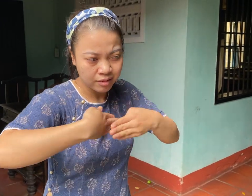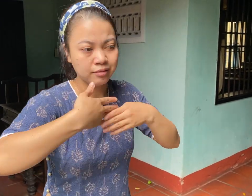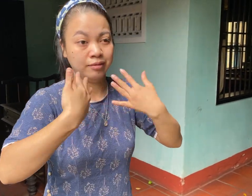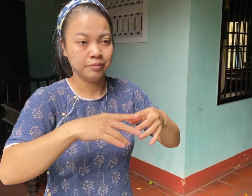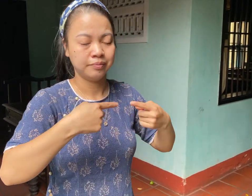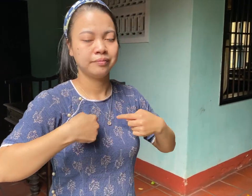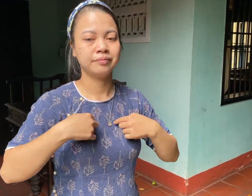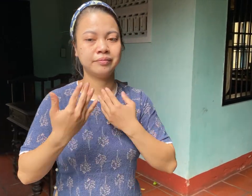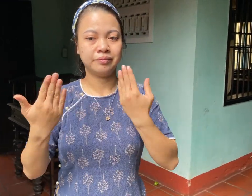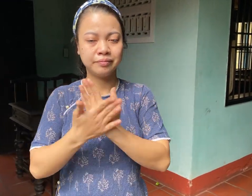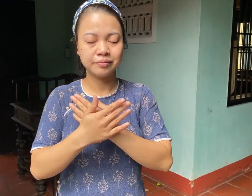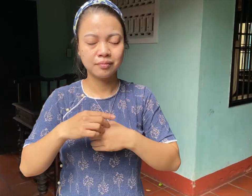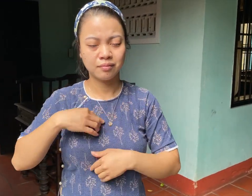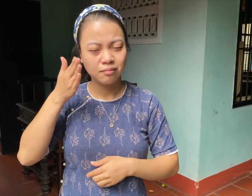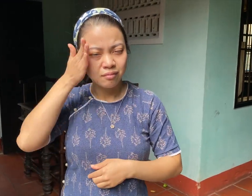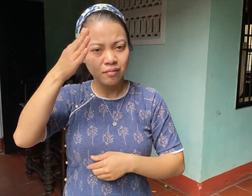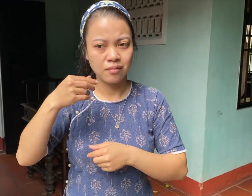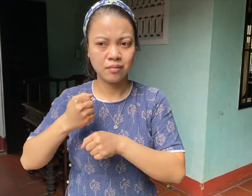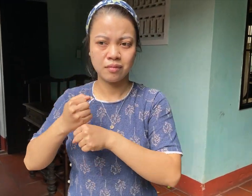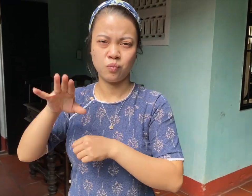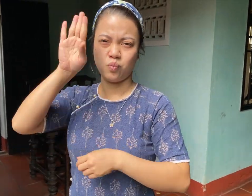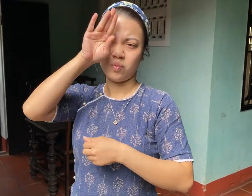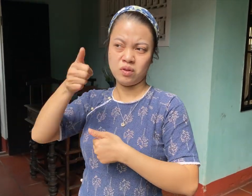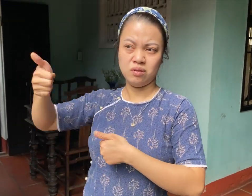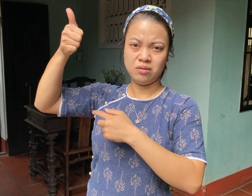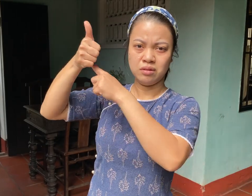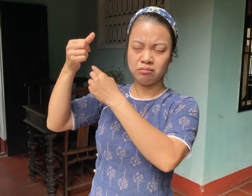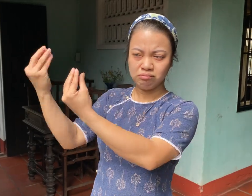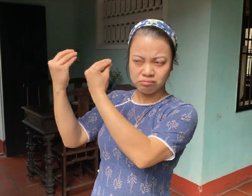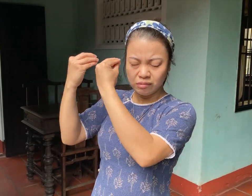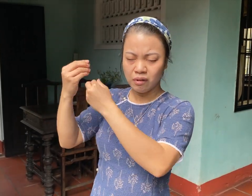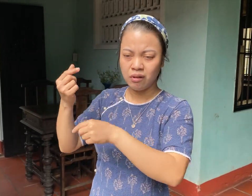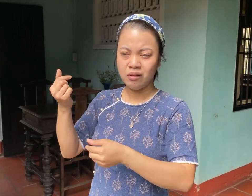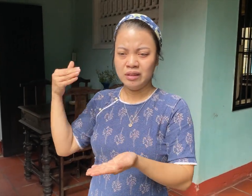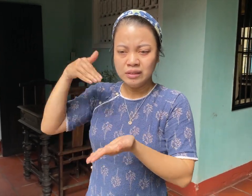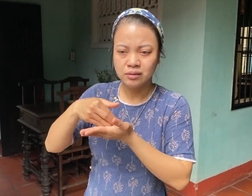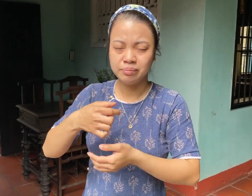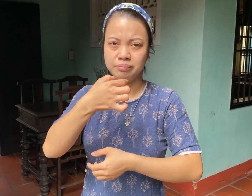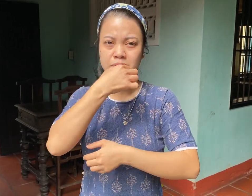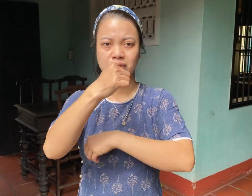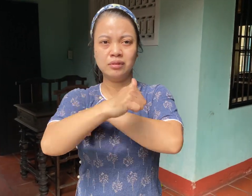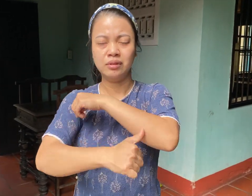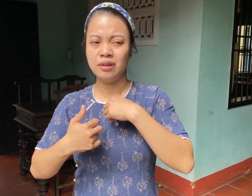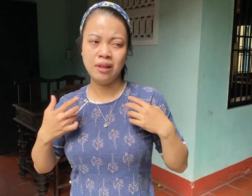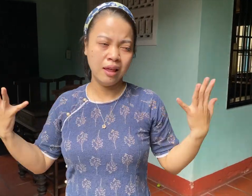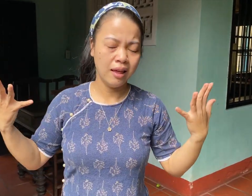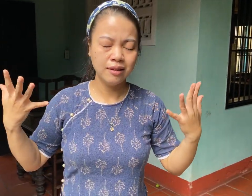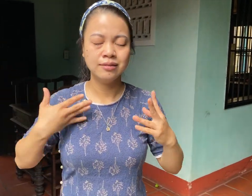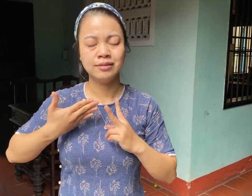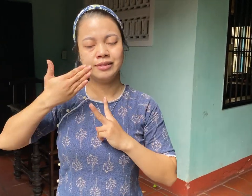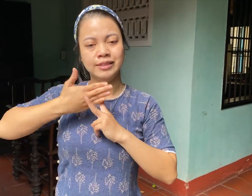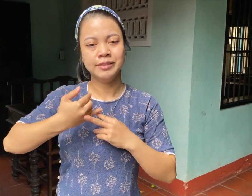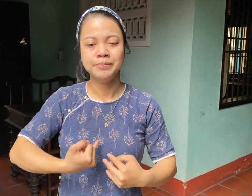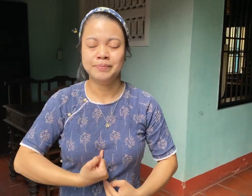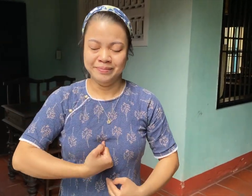After I learned, I decided to study more from another business leader. I almost give up but I didn't.